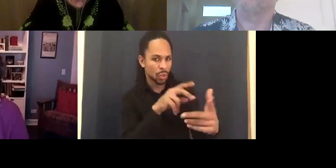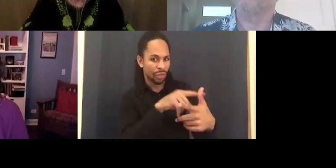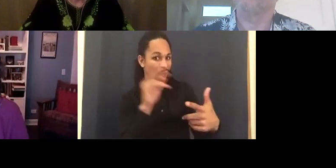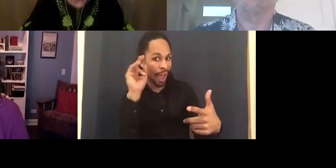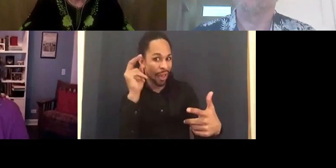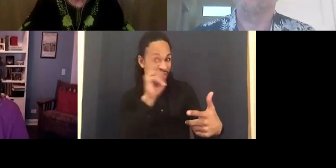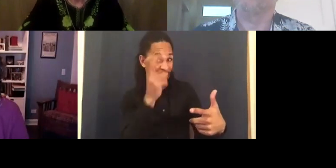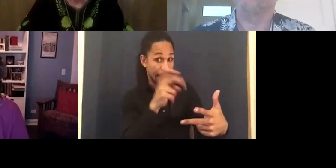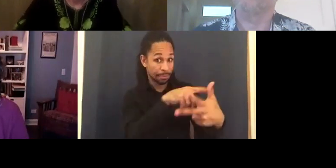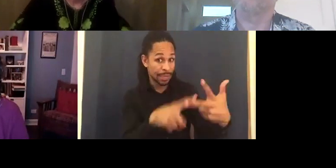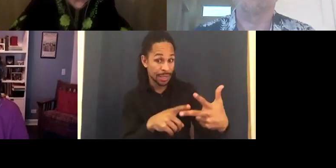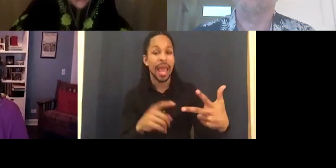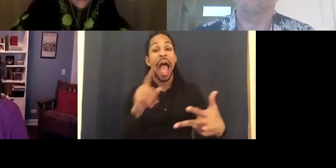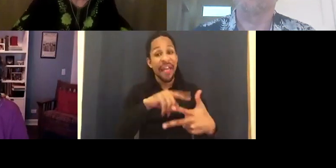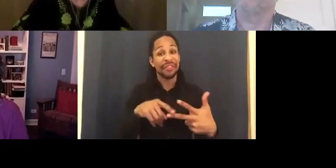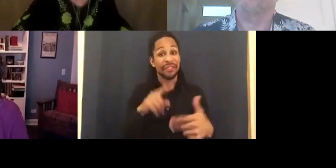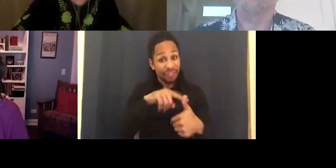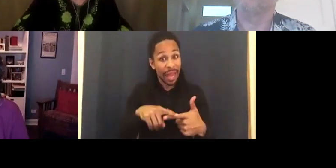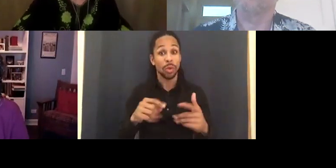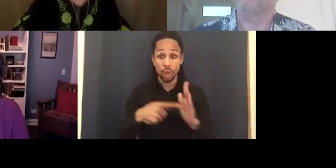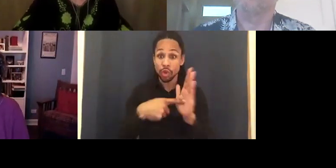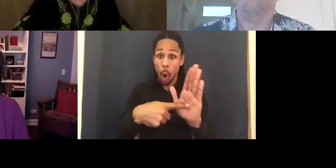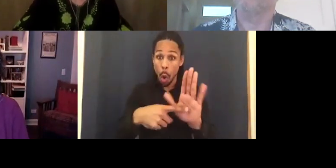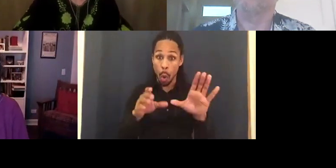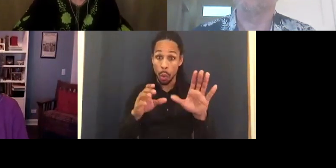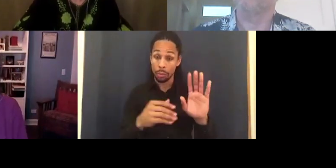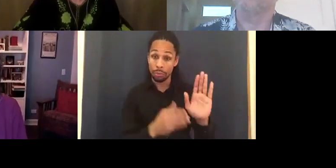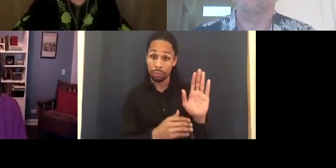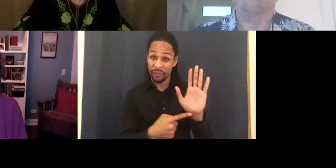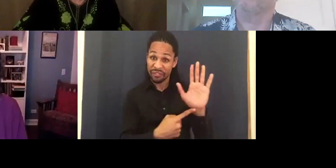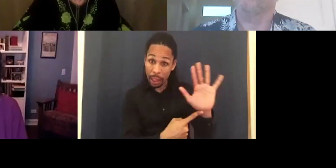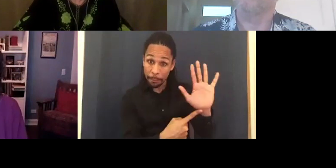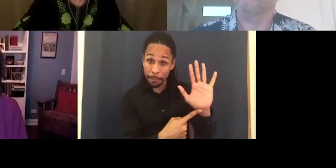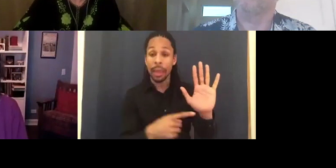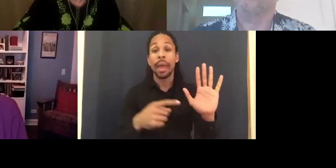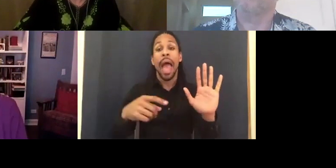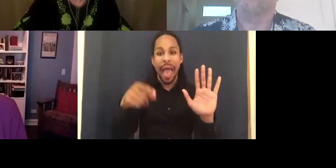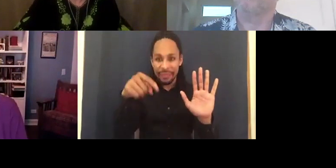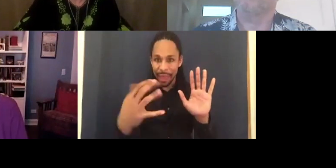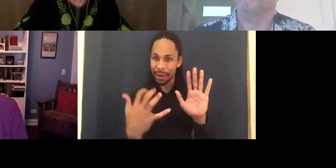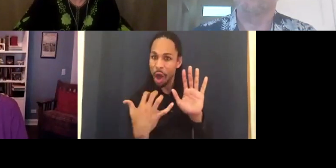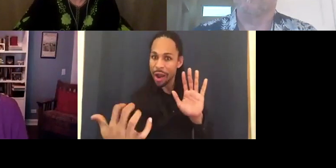people gave. We did have some movies we wanted everybody to see. So we'd have certain fence posts